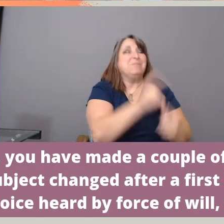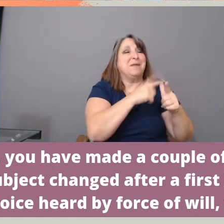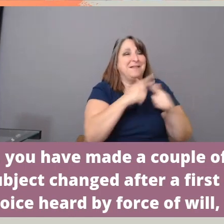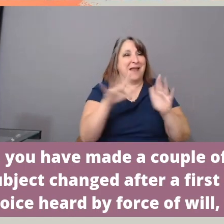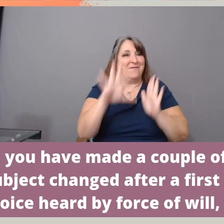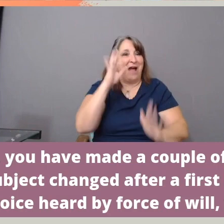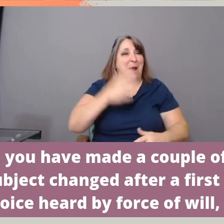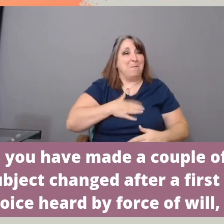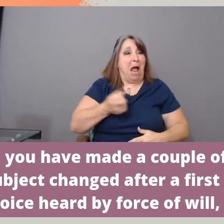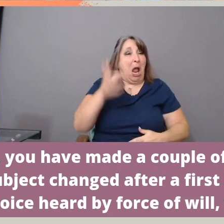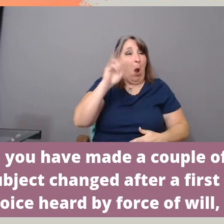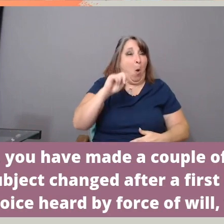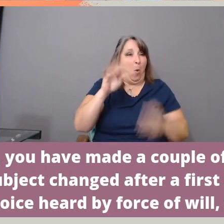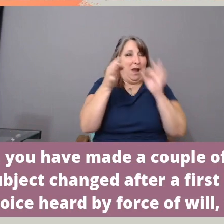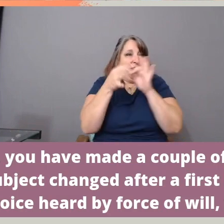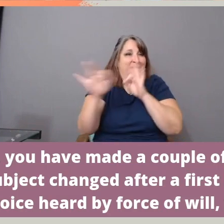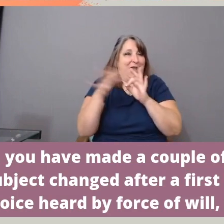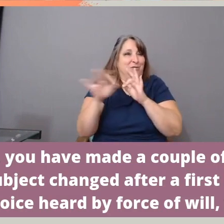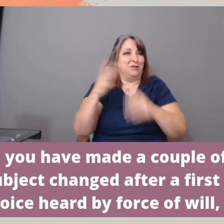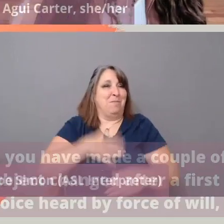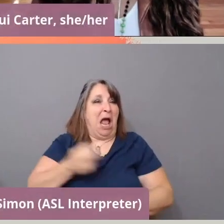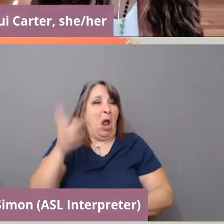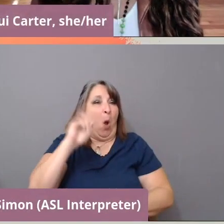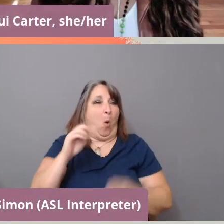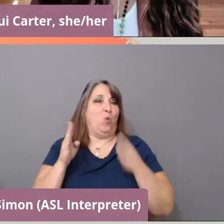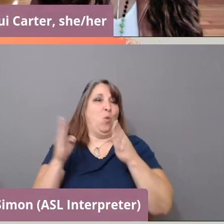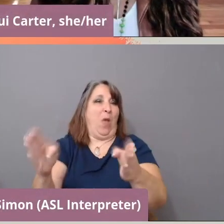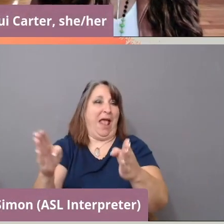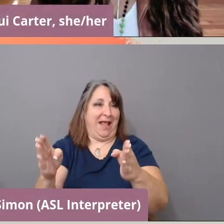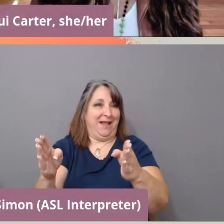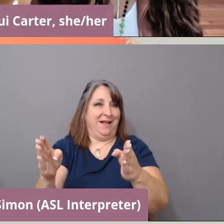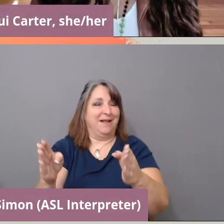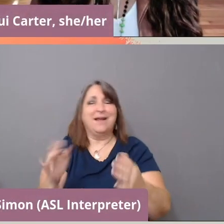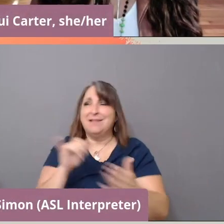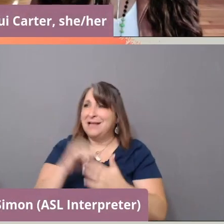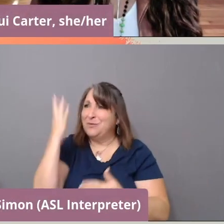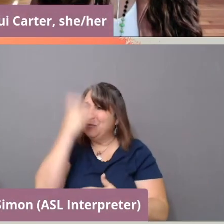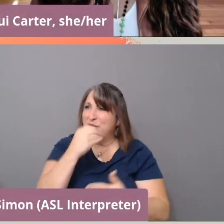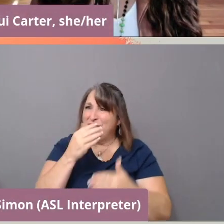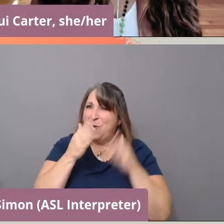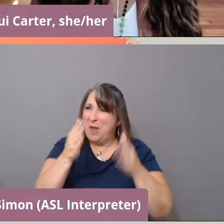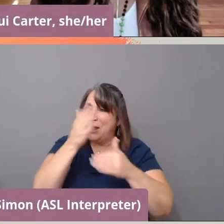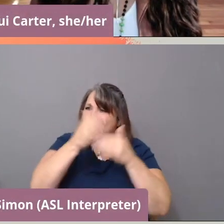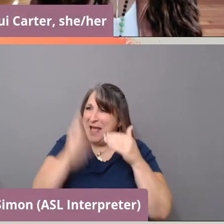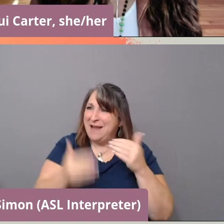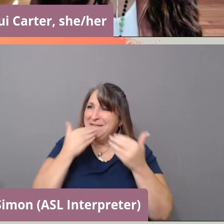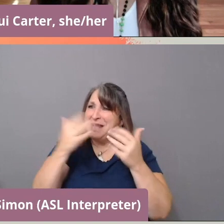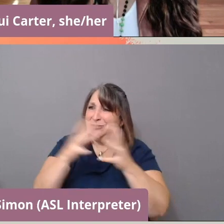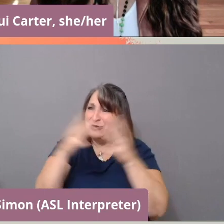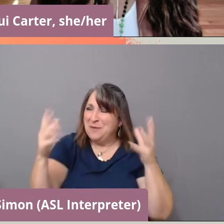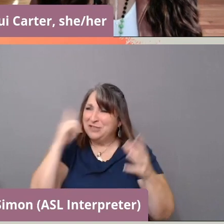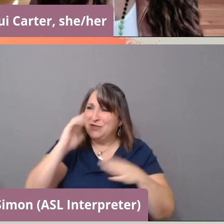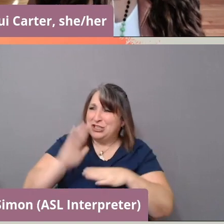That's a beautiful beat to end on. Thank you so much for sharing, for your inspiration,